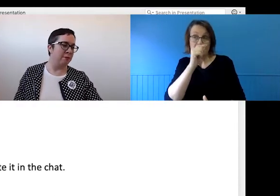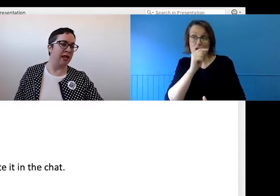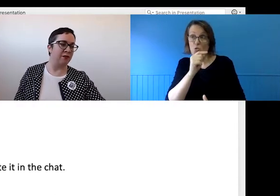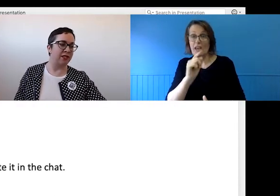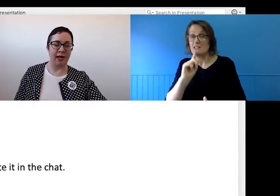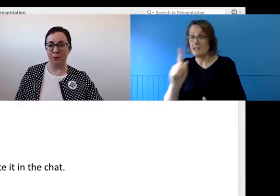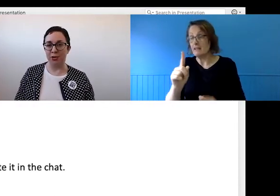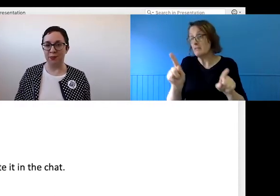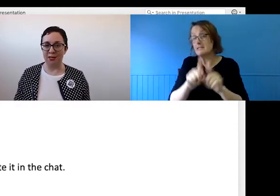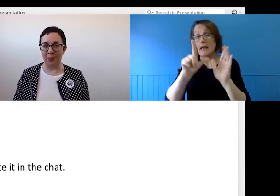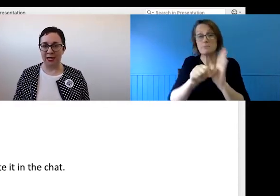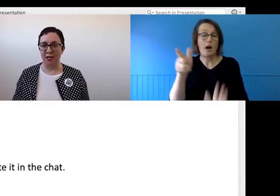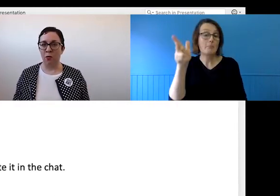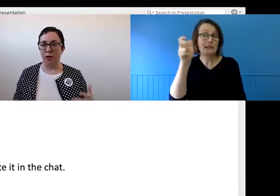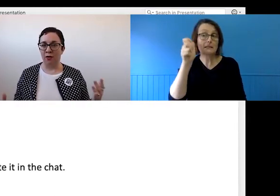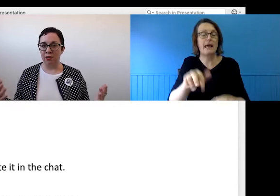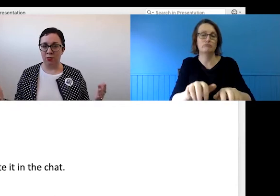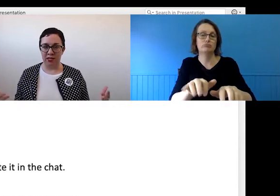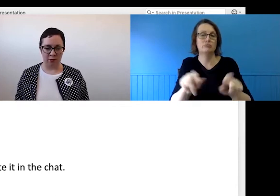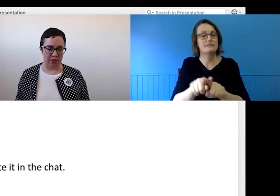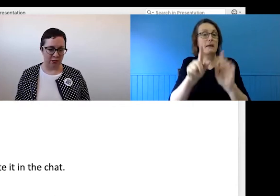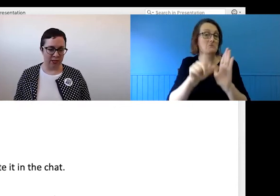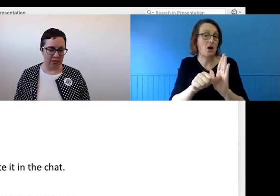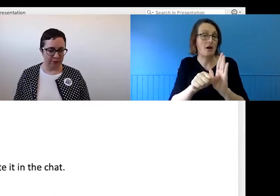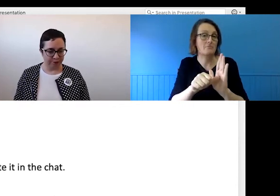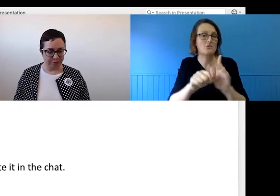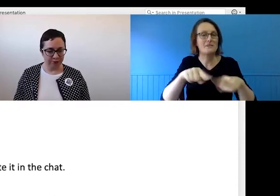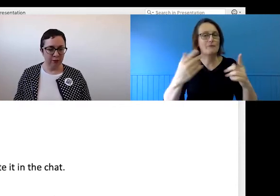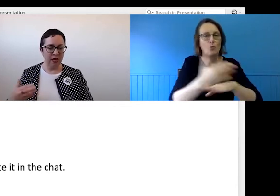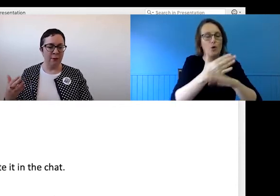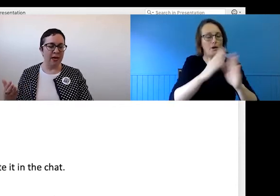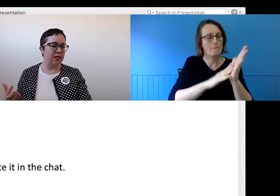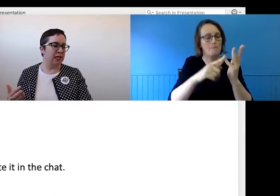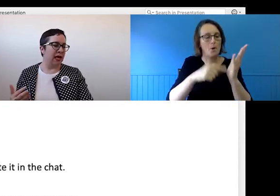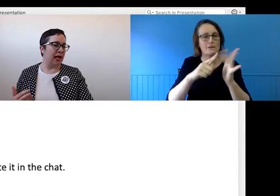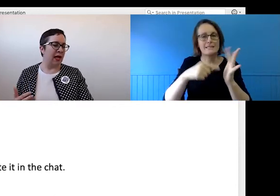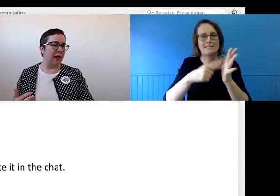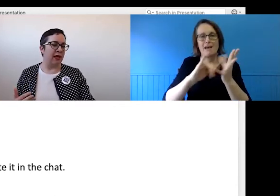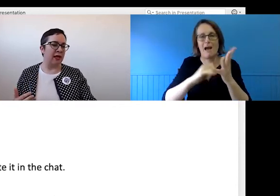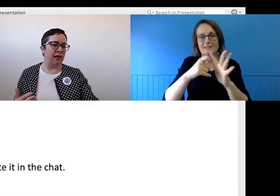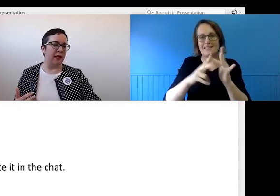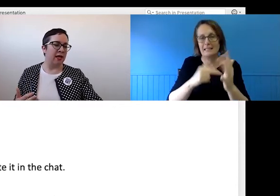many of us are able to participate doing several things at once. But in